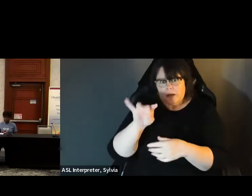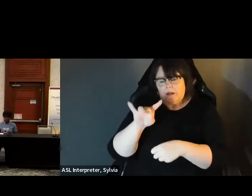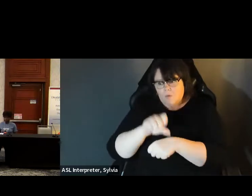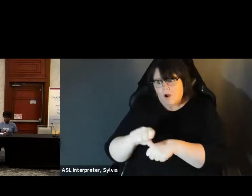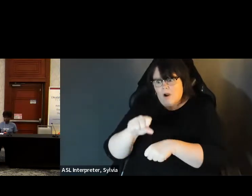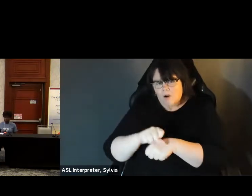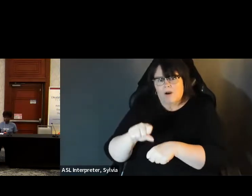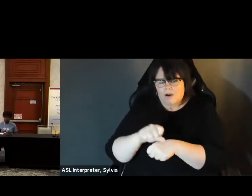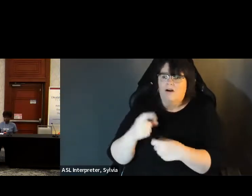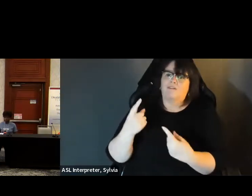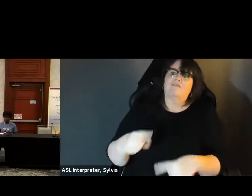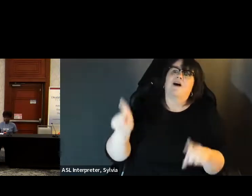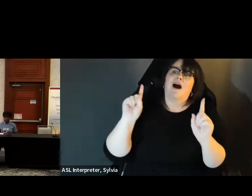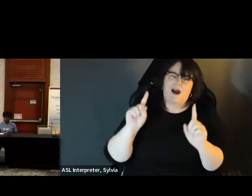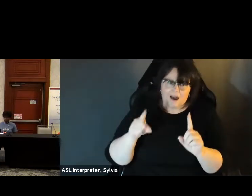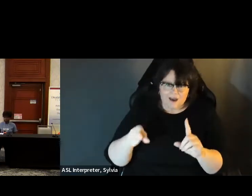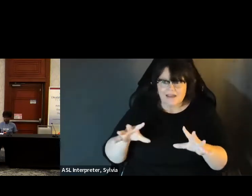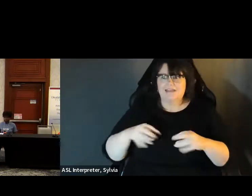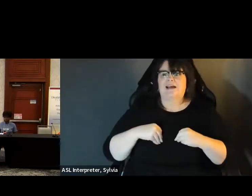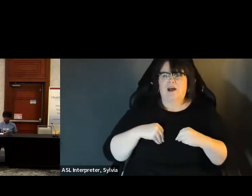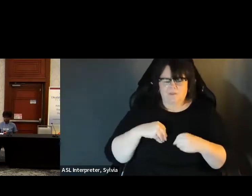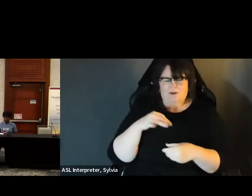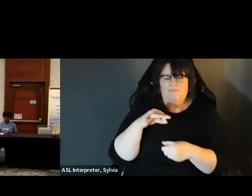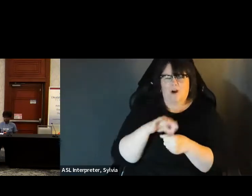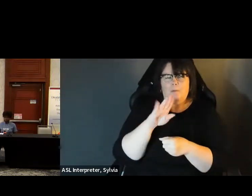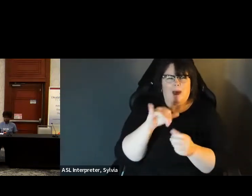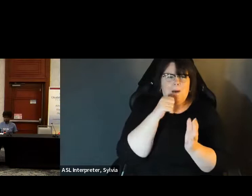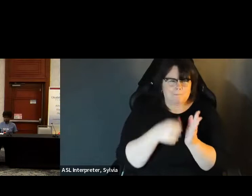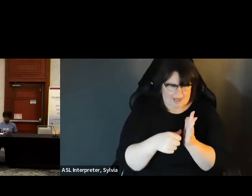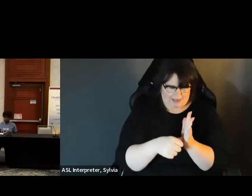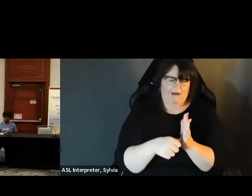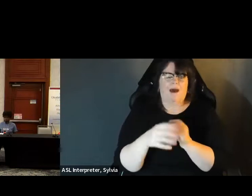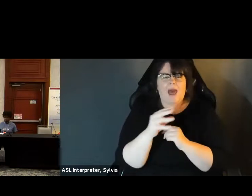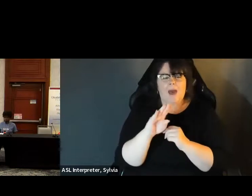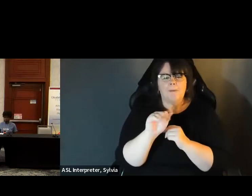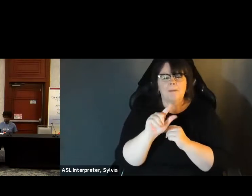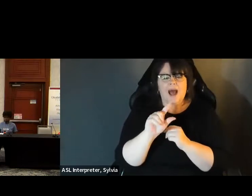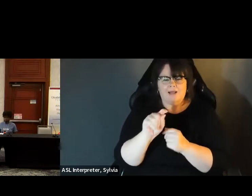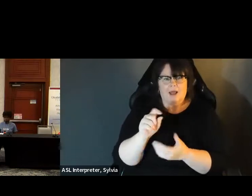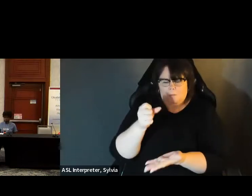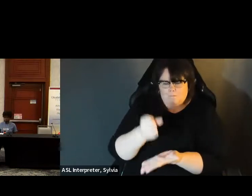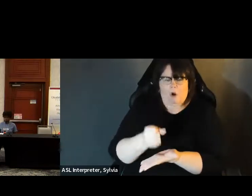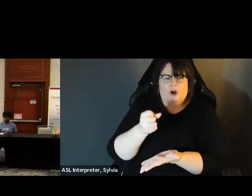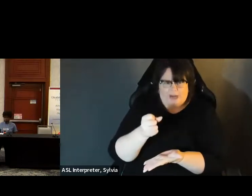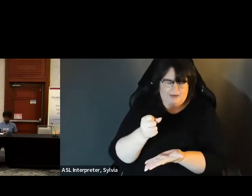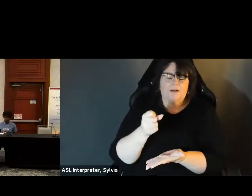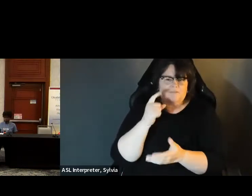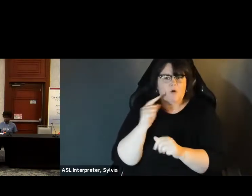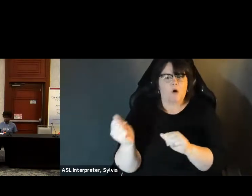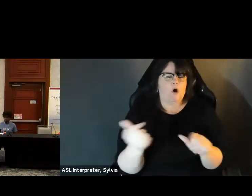access to vote Florida and the Council of the blind work so hard to get that first key Doug and and and and all of access to vote Florida and the accounts of the blind work so hard to get that first key step of of accessible vote by mail and ballot marking delivered to all voters with disabilities and as an earlier speaker mentioned being